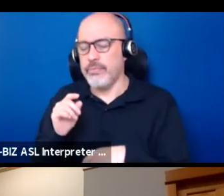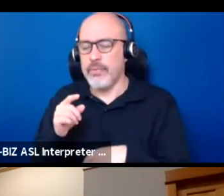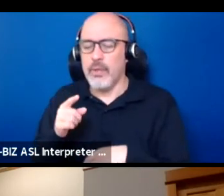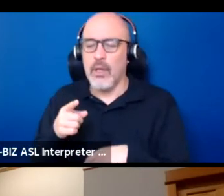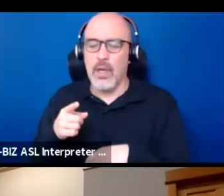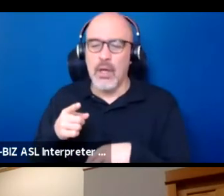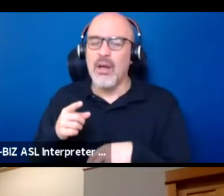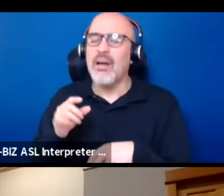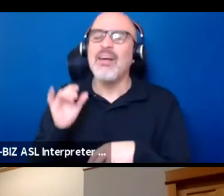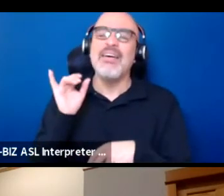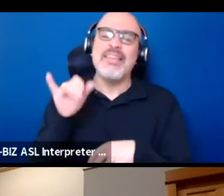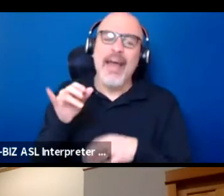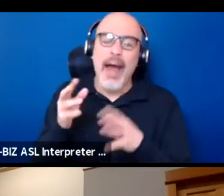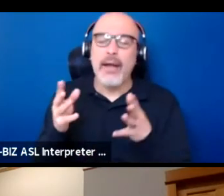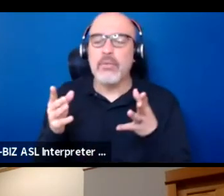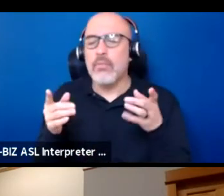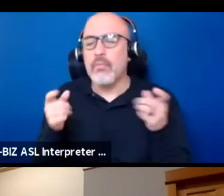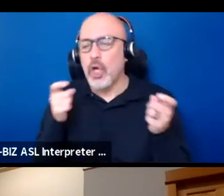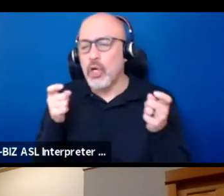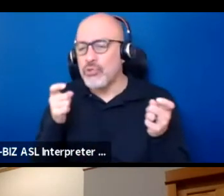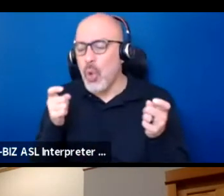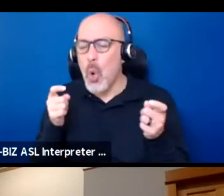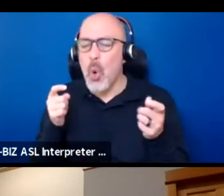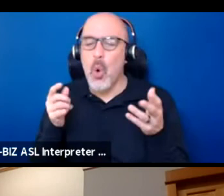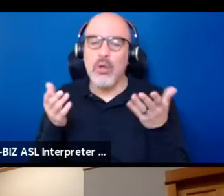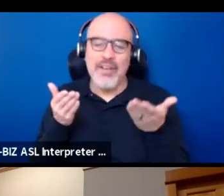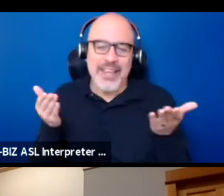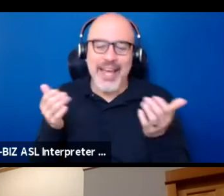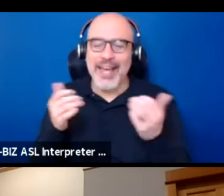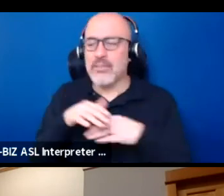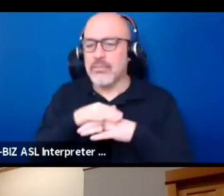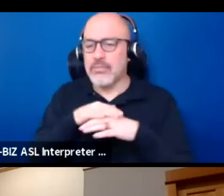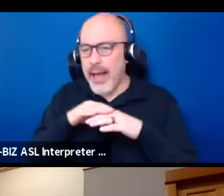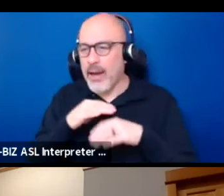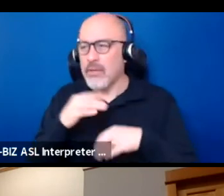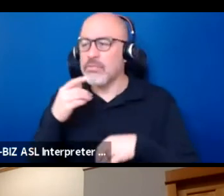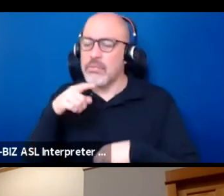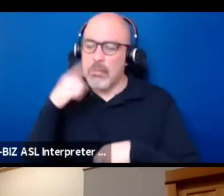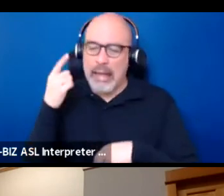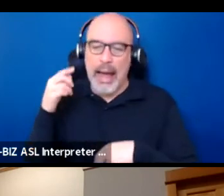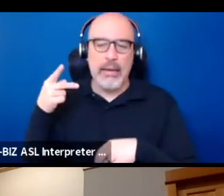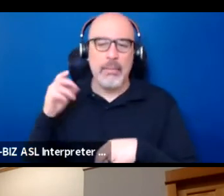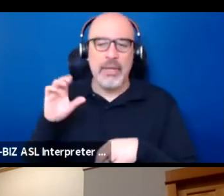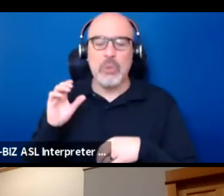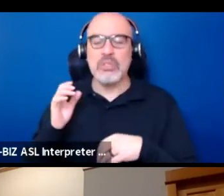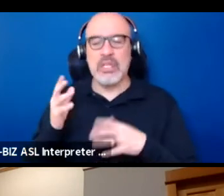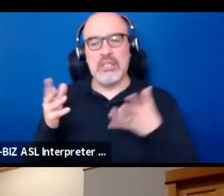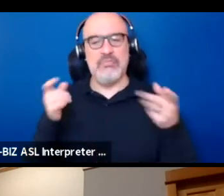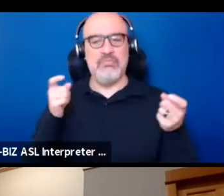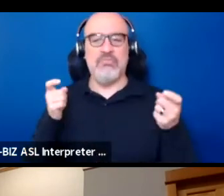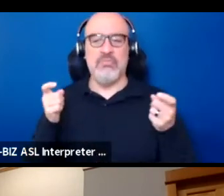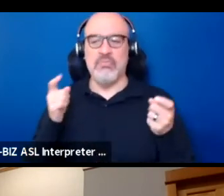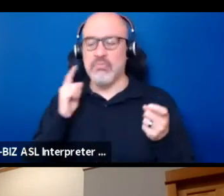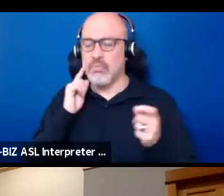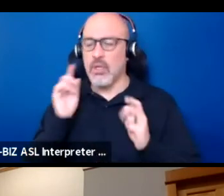Just the control of these things in native hands in black and POC hands and for people to be able to guide them